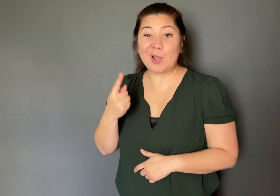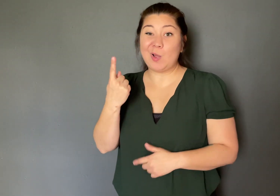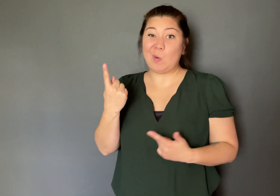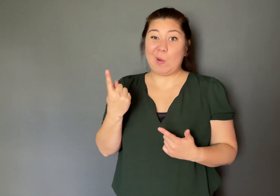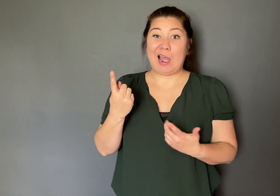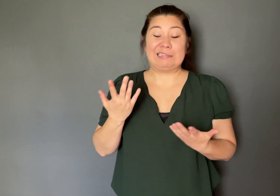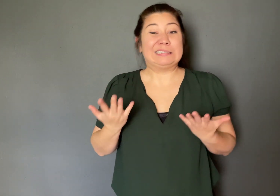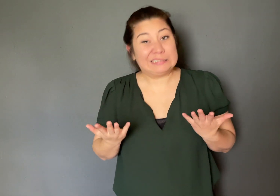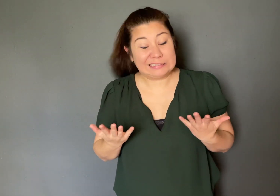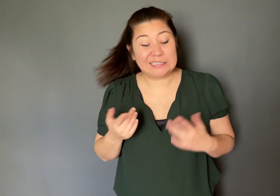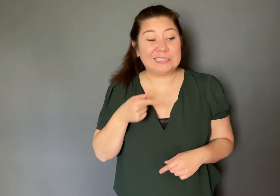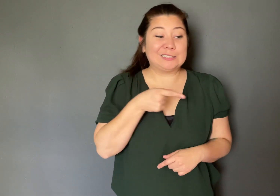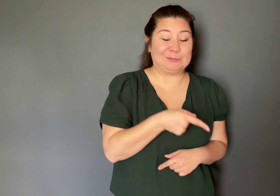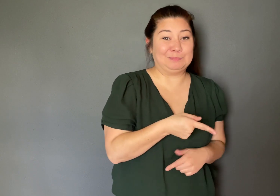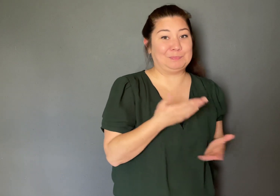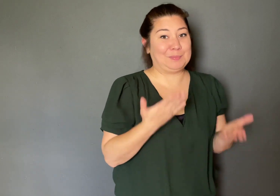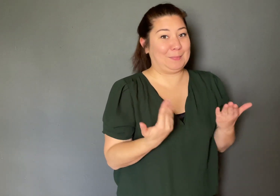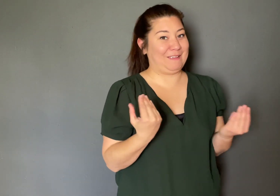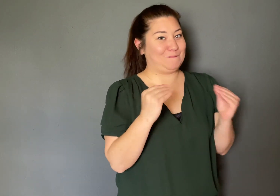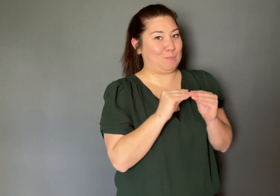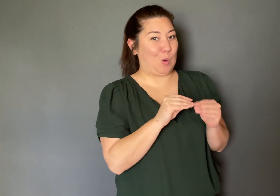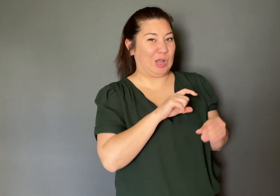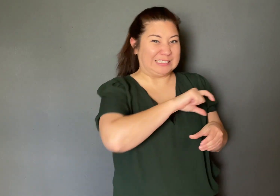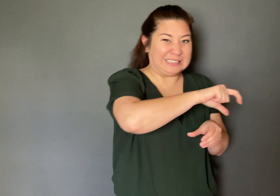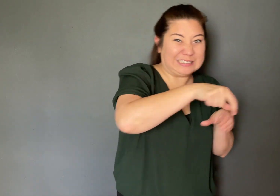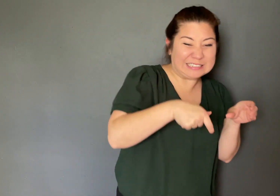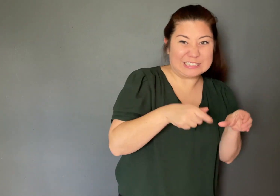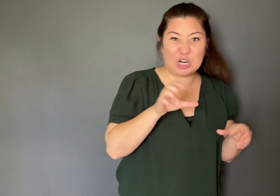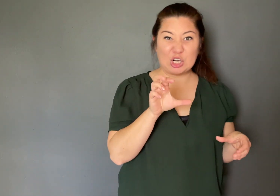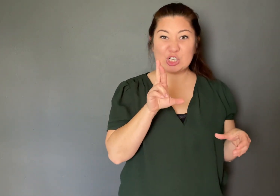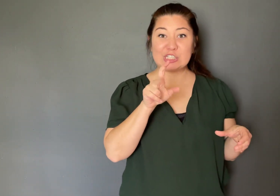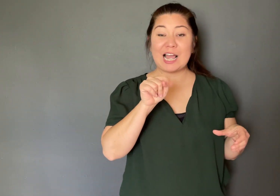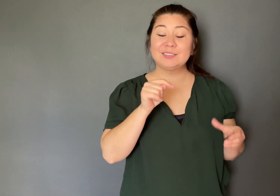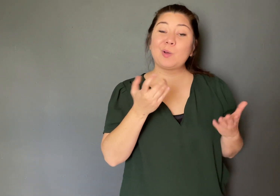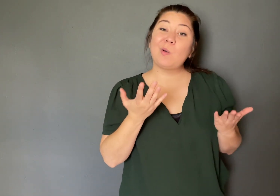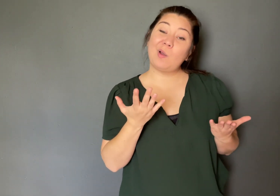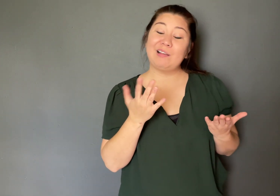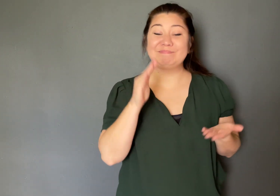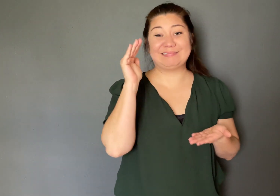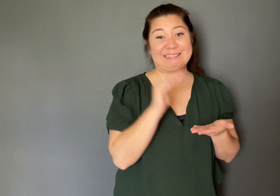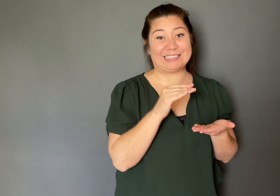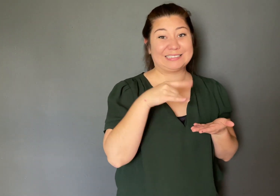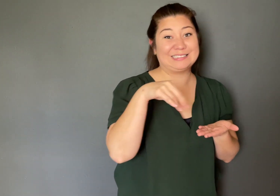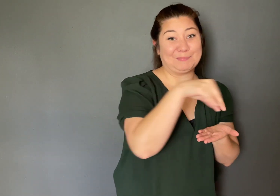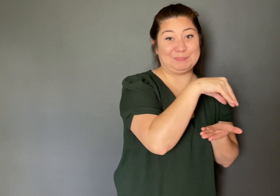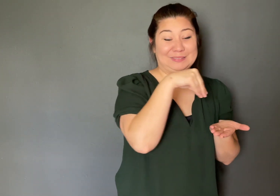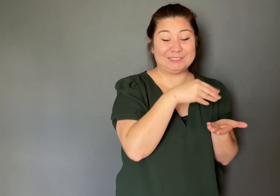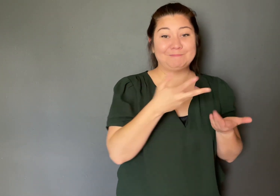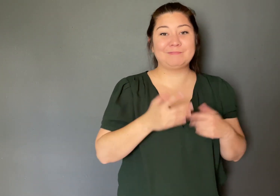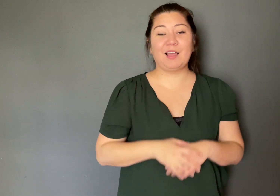smaller pizzas might mean more crust and fewer toppings.